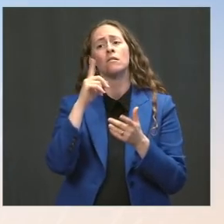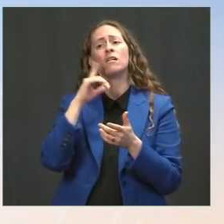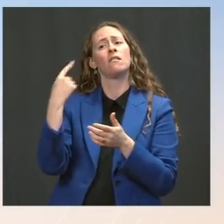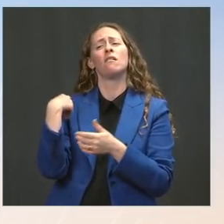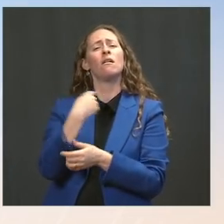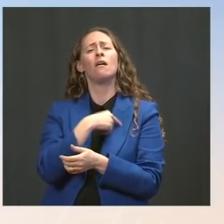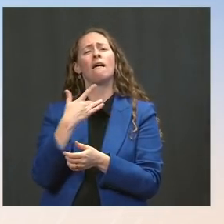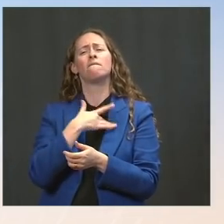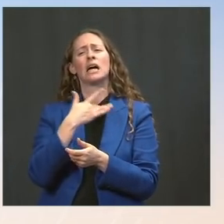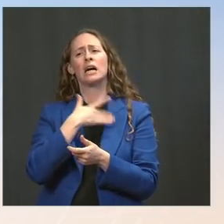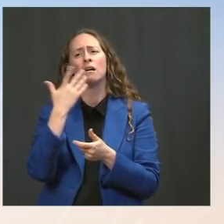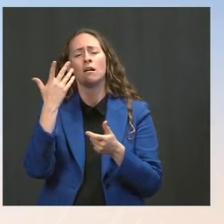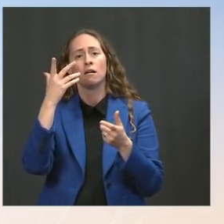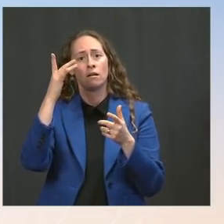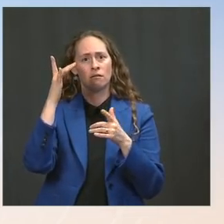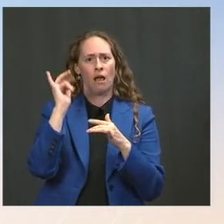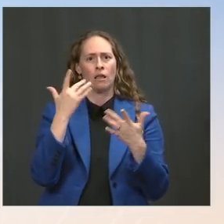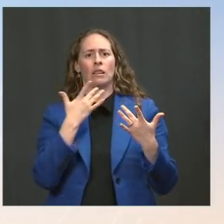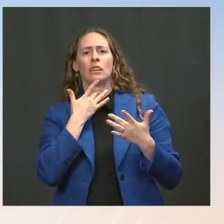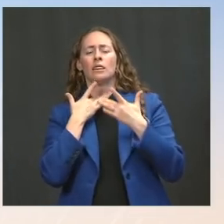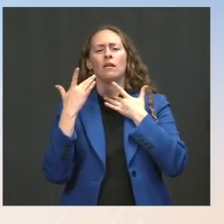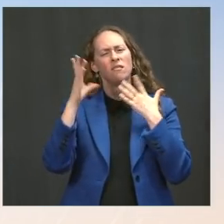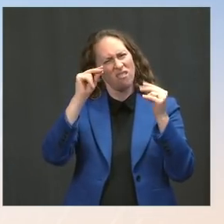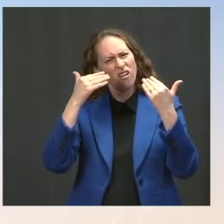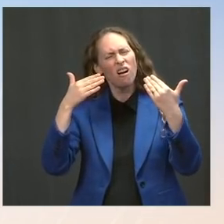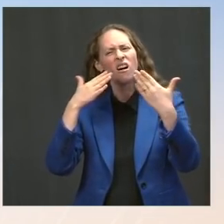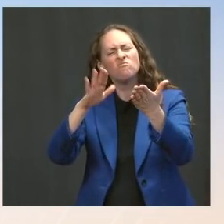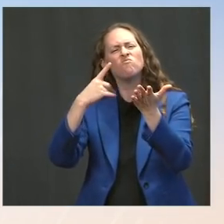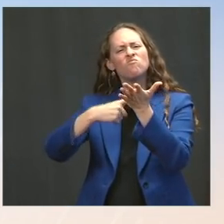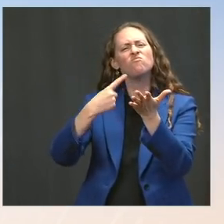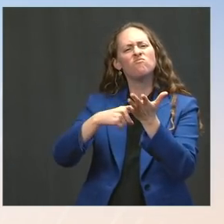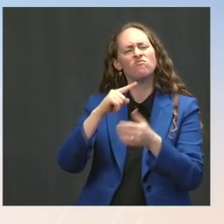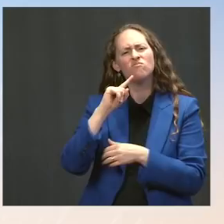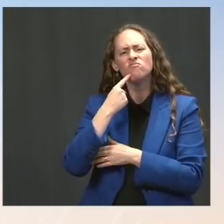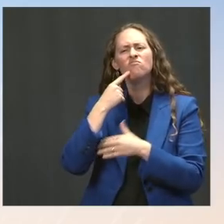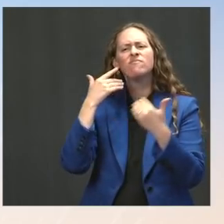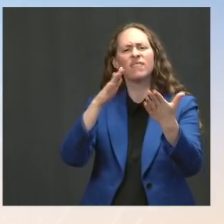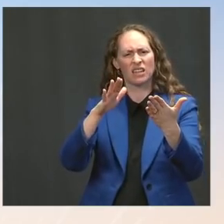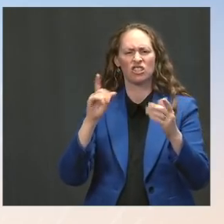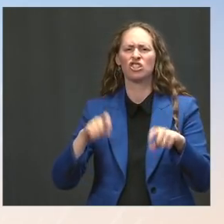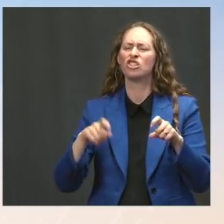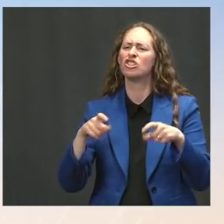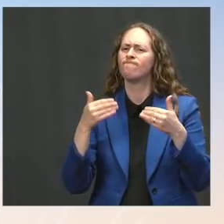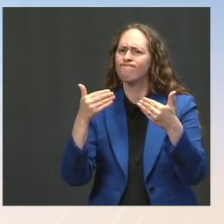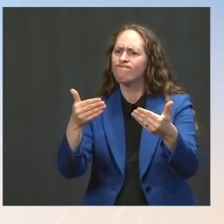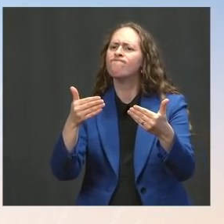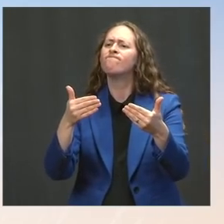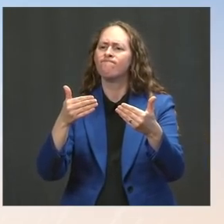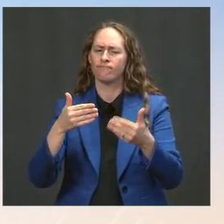and they are certainly a part of any discussion we have diplomatically. There are areas where we have concern we're very straightforward about,